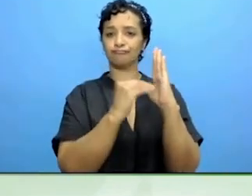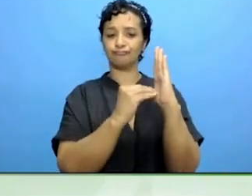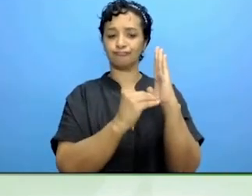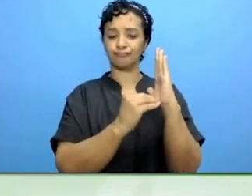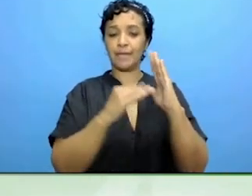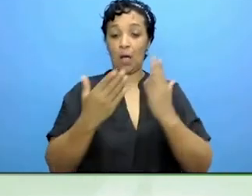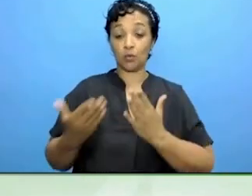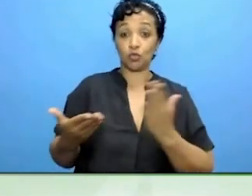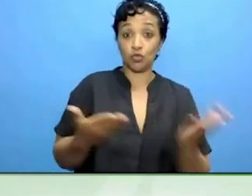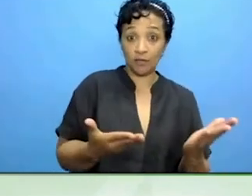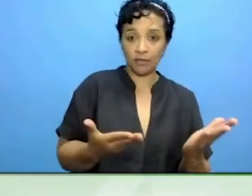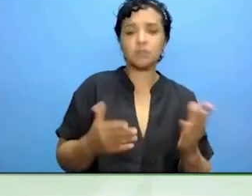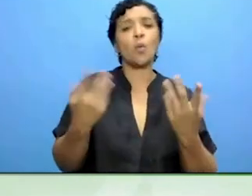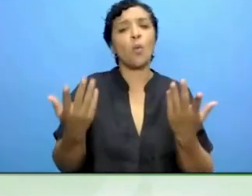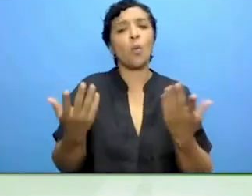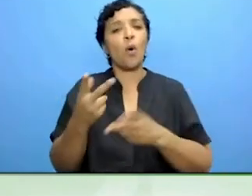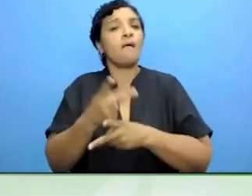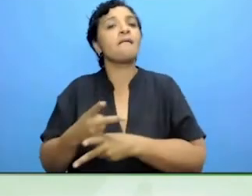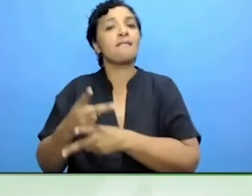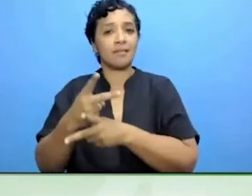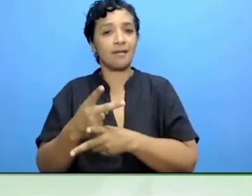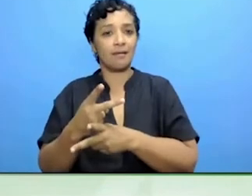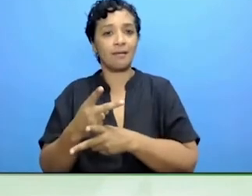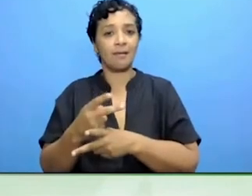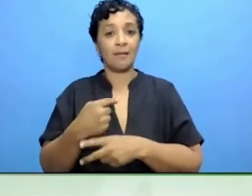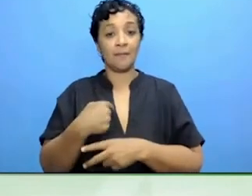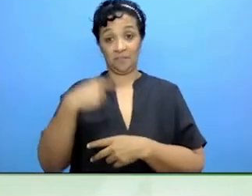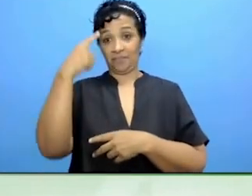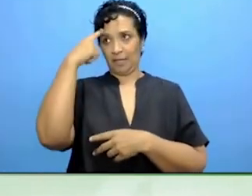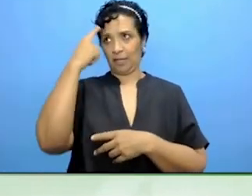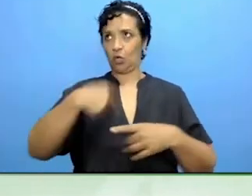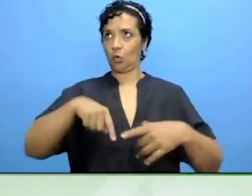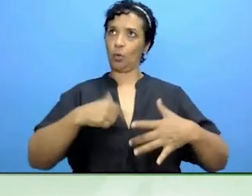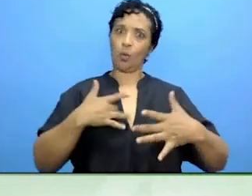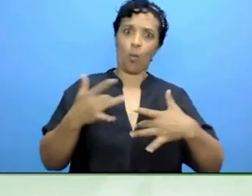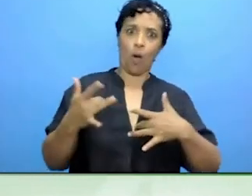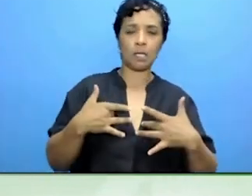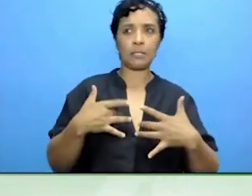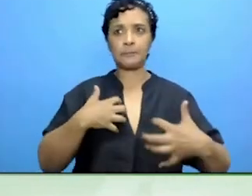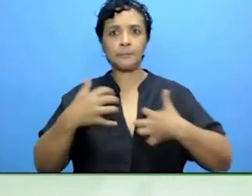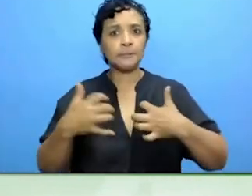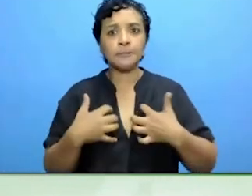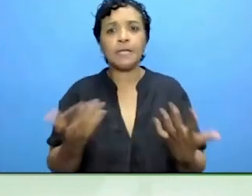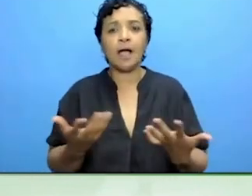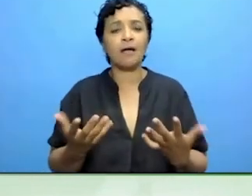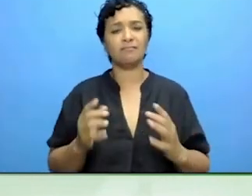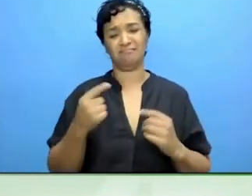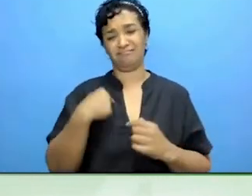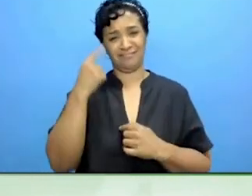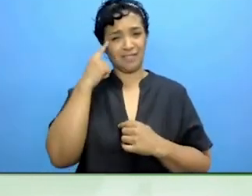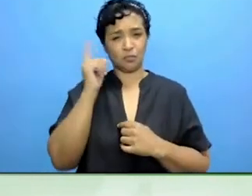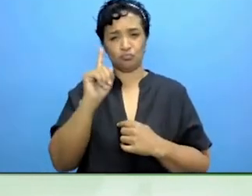I don't think that there is much to worry about there. I do not think it diminishes the power of nationstates.